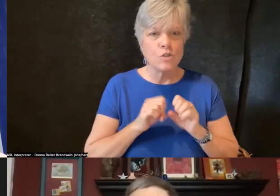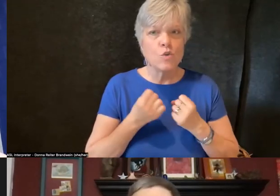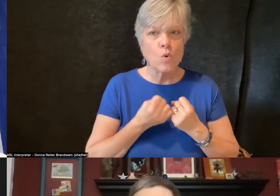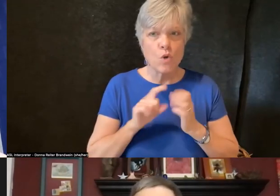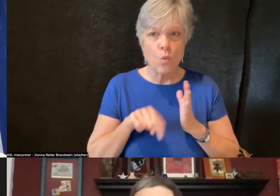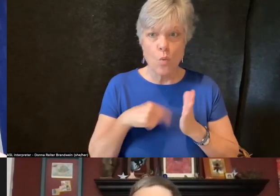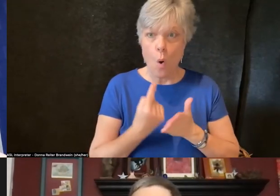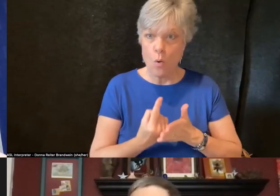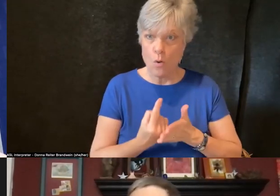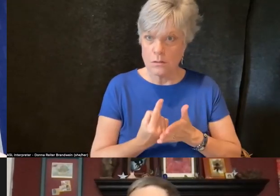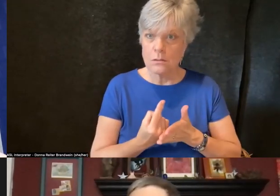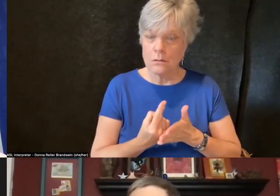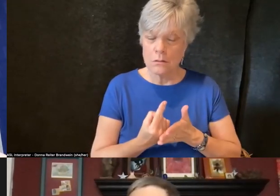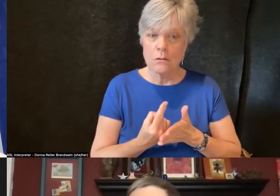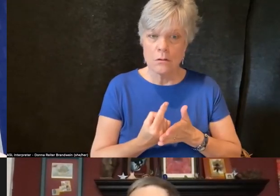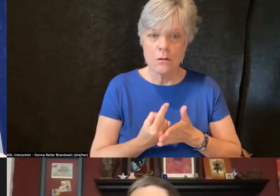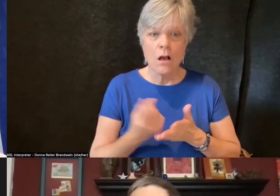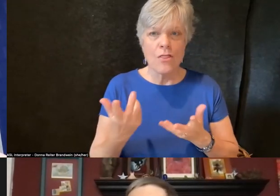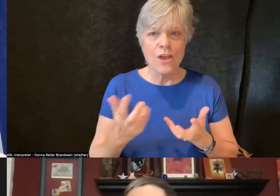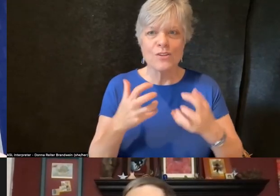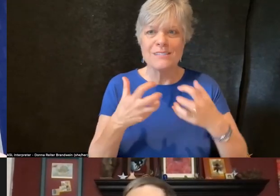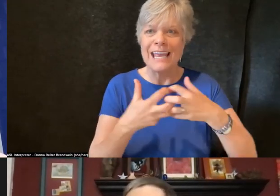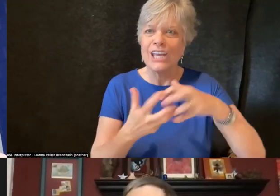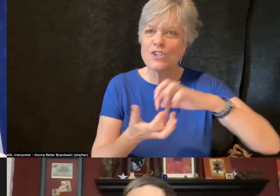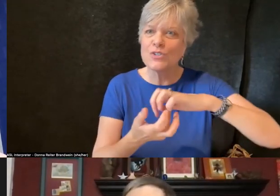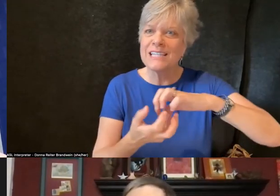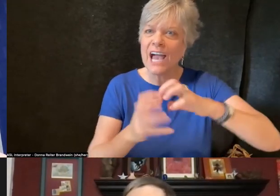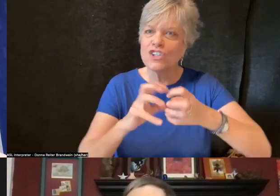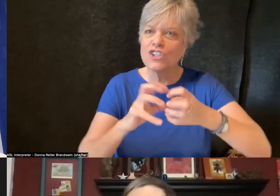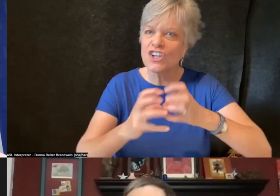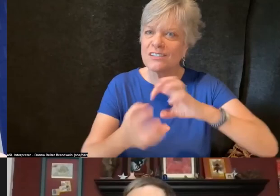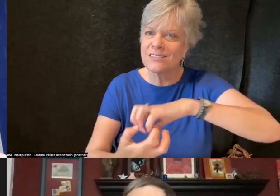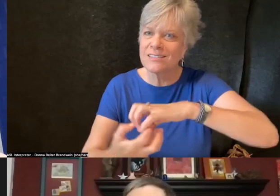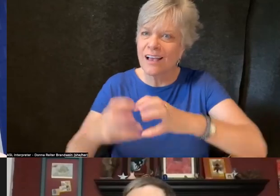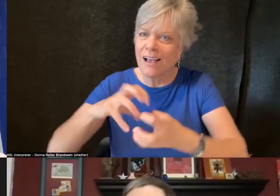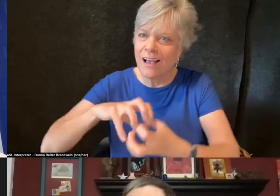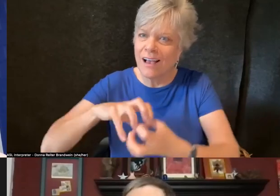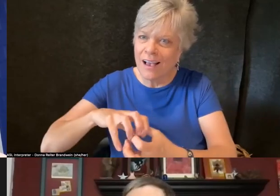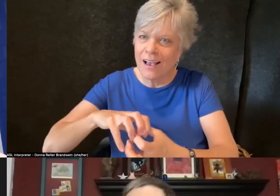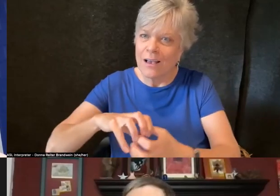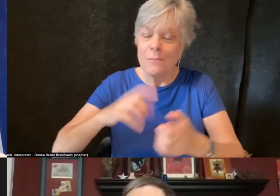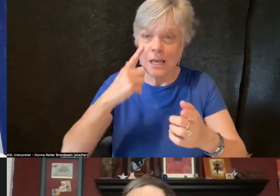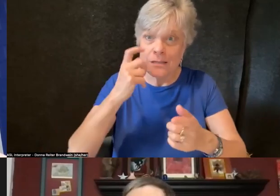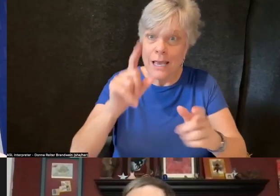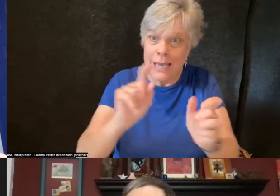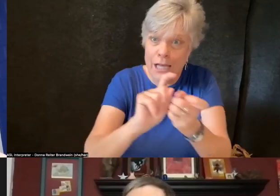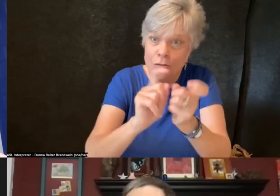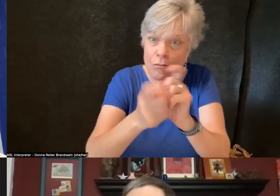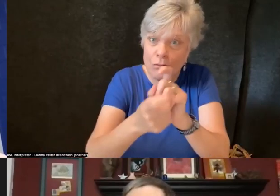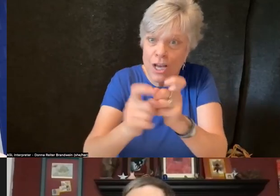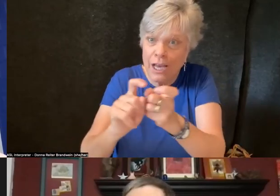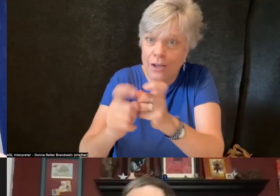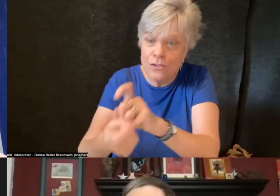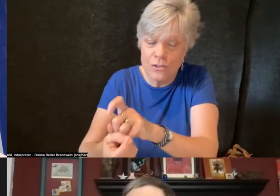there's intersections that often come to mind, as they can fluctuate and shift. So for me, I have always struggled